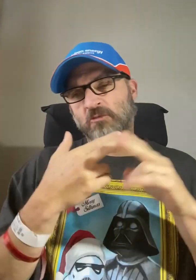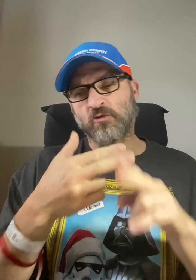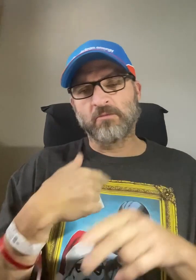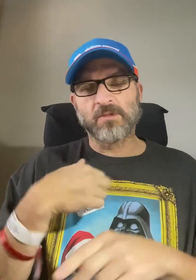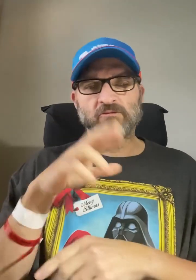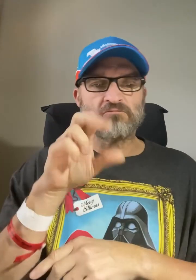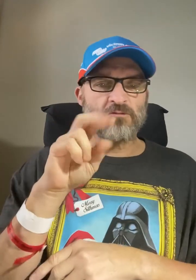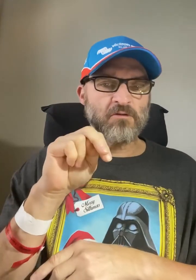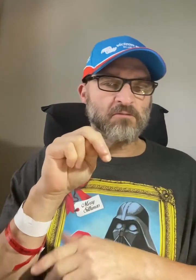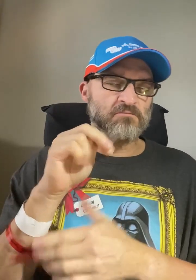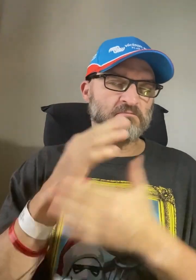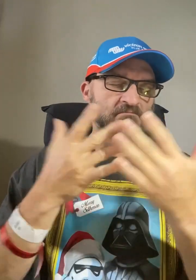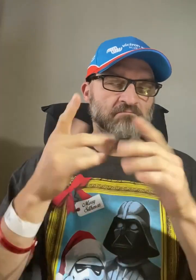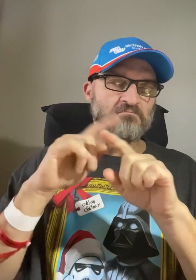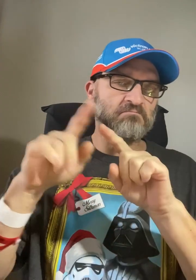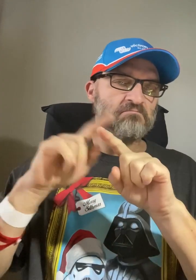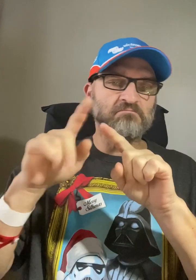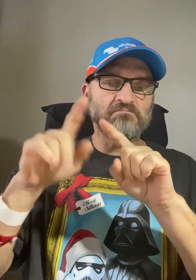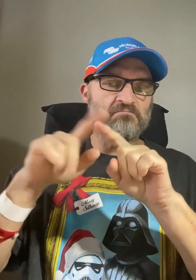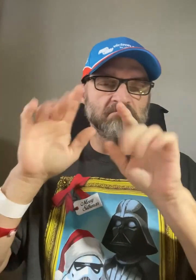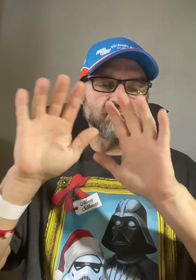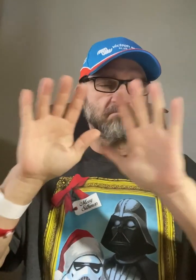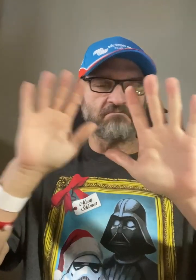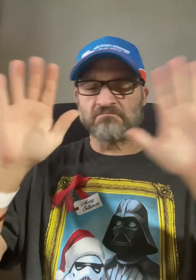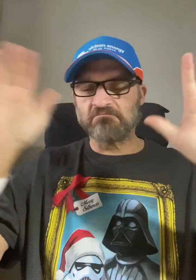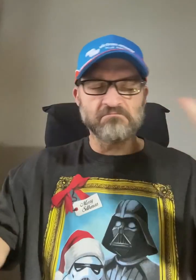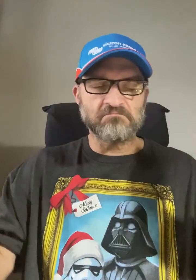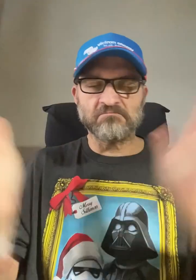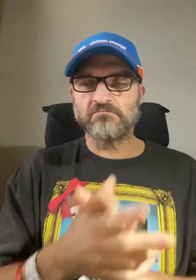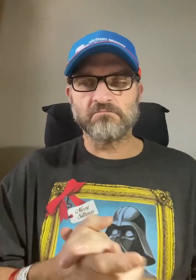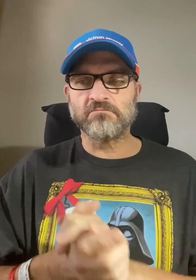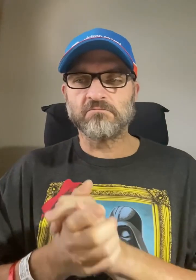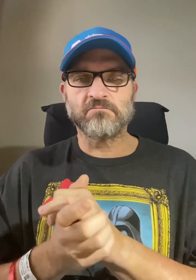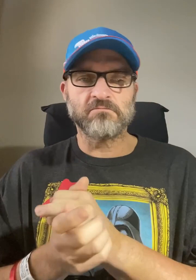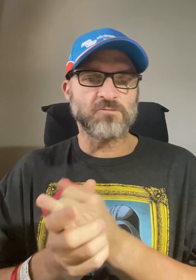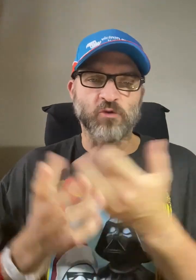Some just call me Ron. Or other names to whichever you prefer.